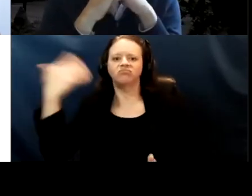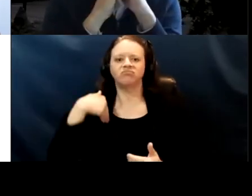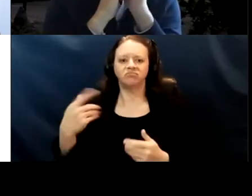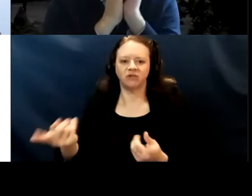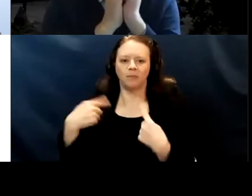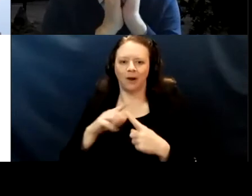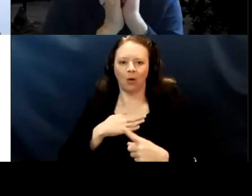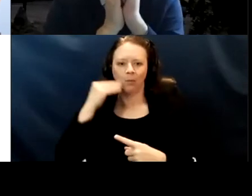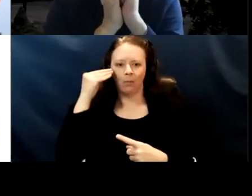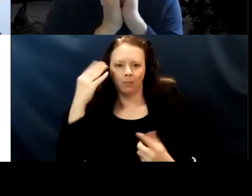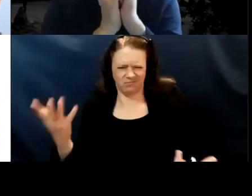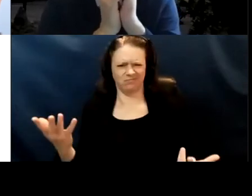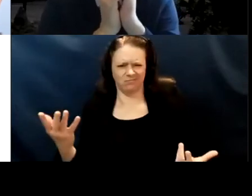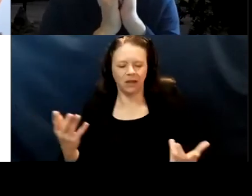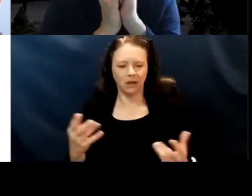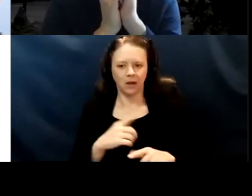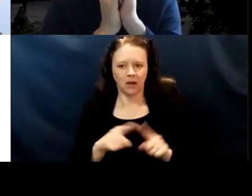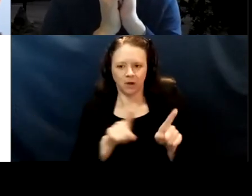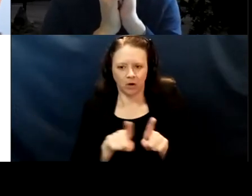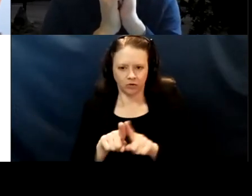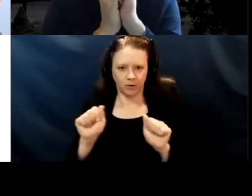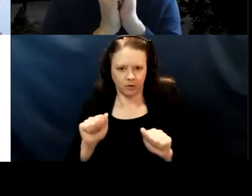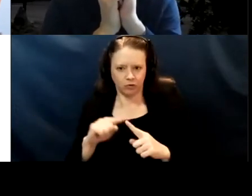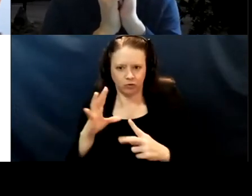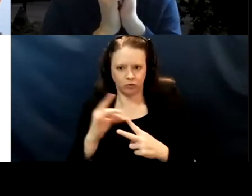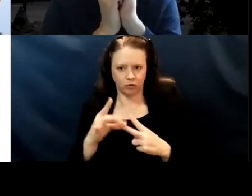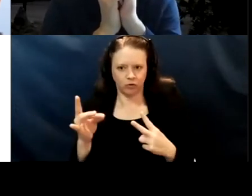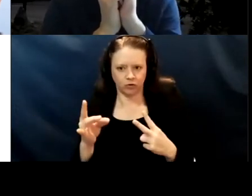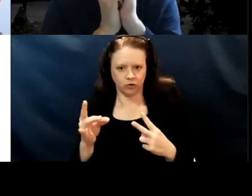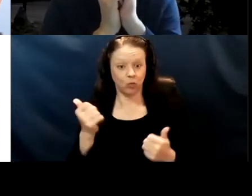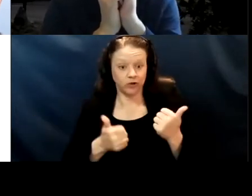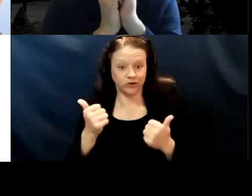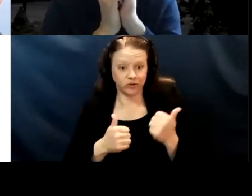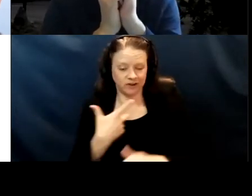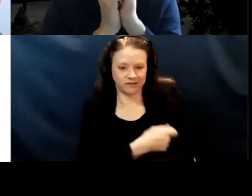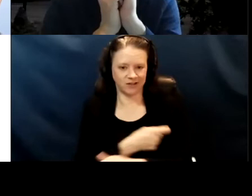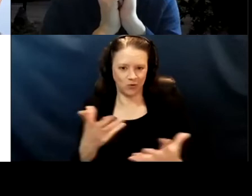to get it at home, but also to be able to choose, you know what vaccine you want. I think that's an important piece too.